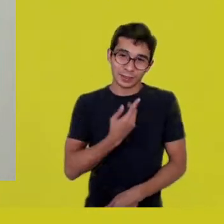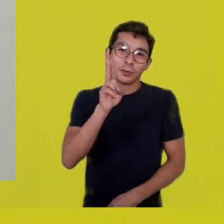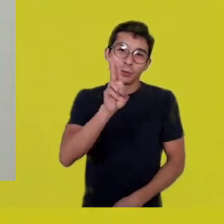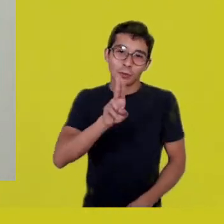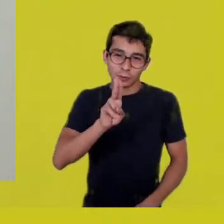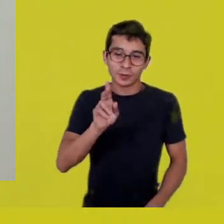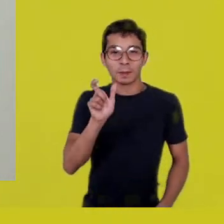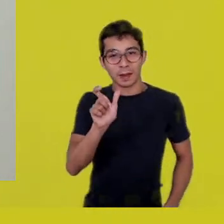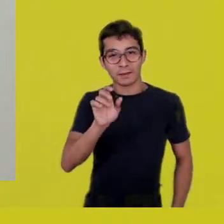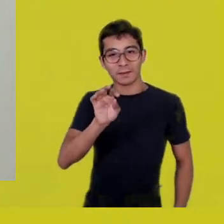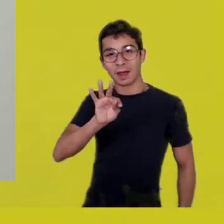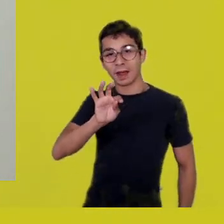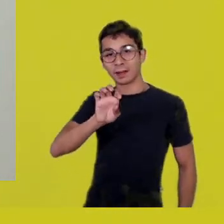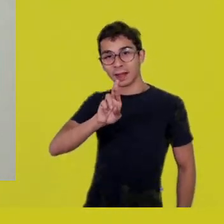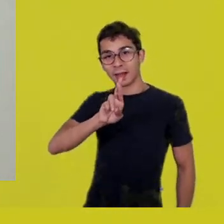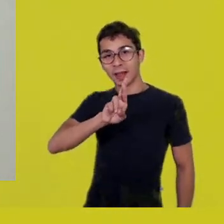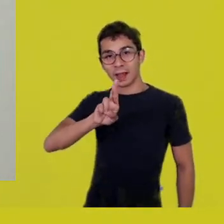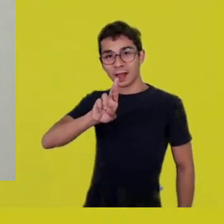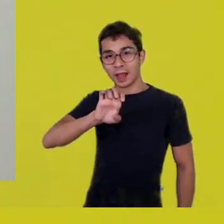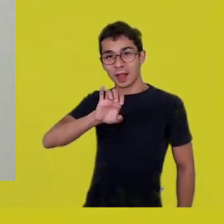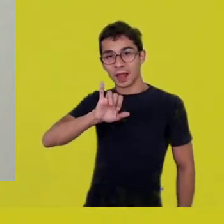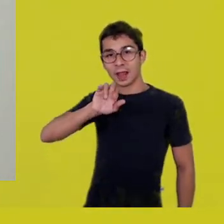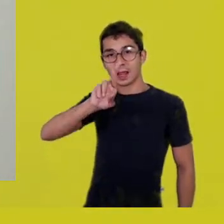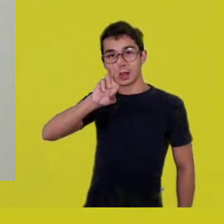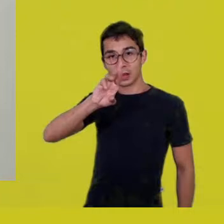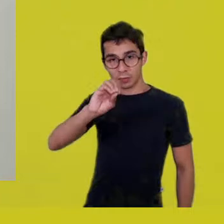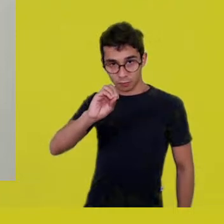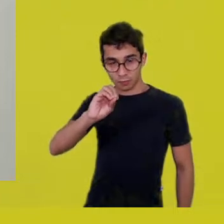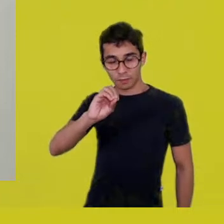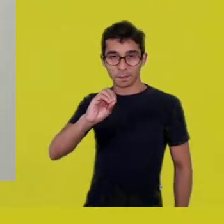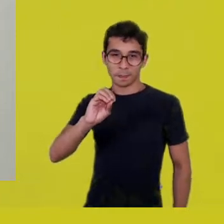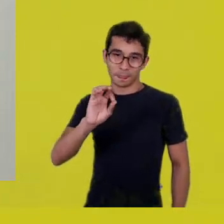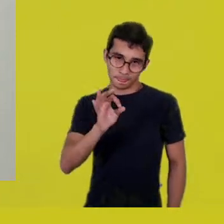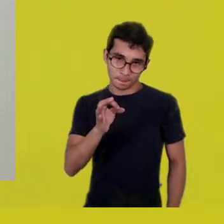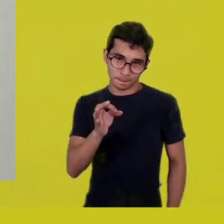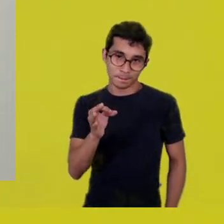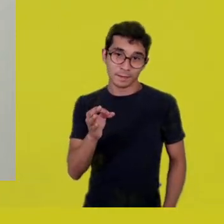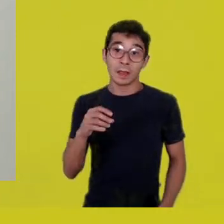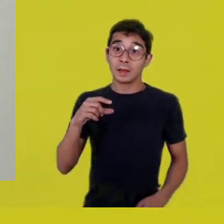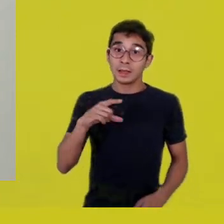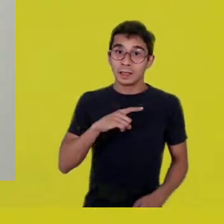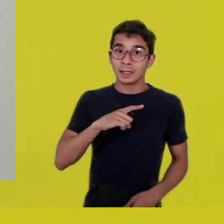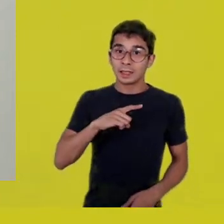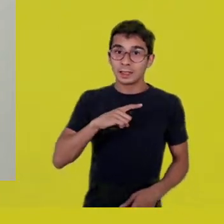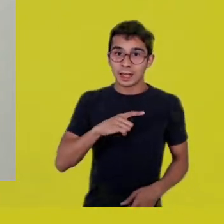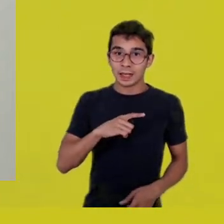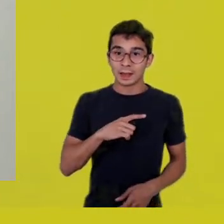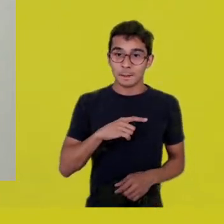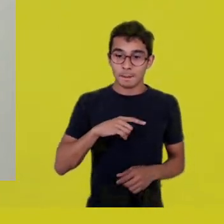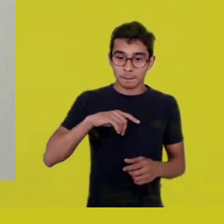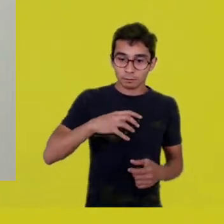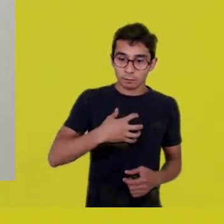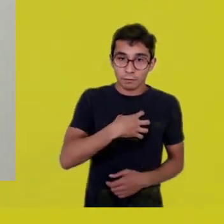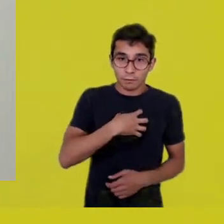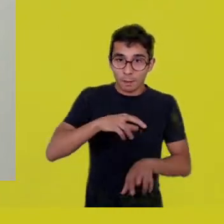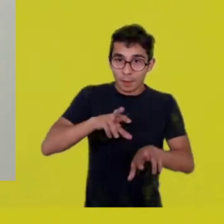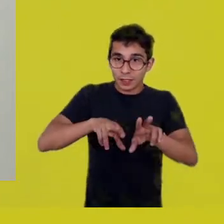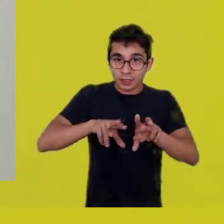of confluences of worlds, where the ideas of past, present and future